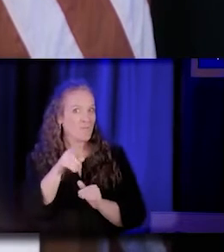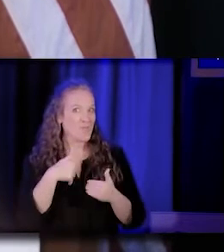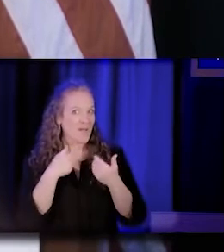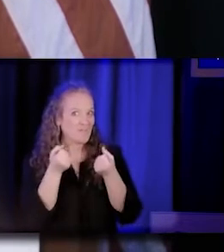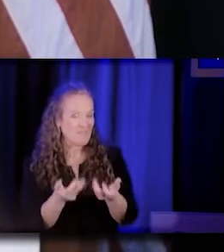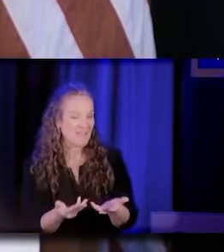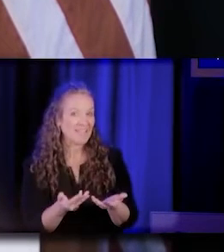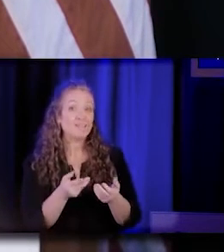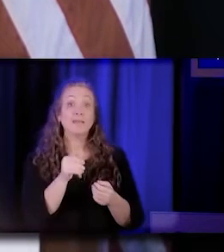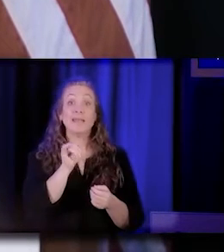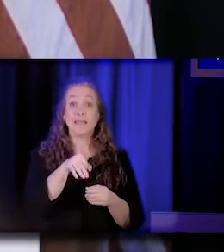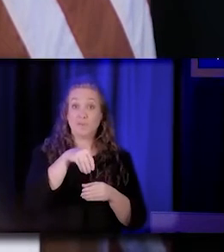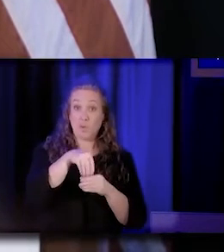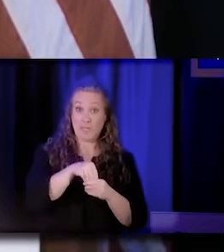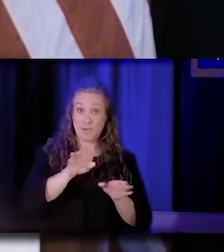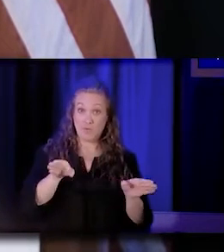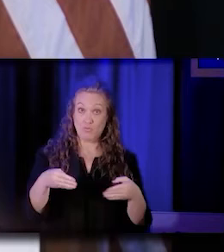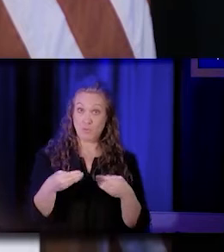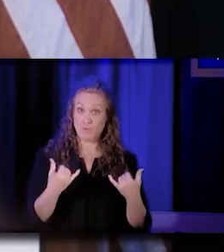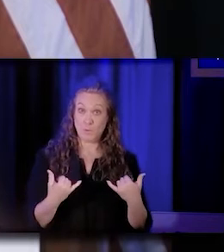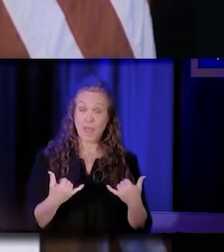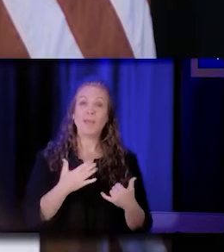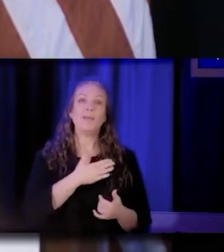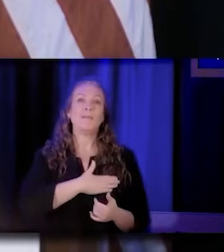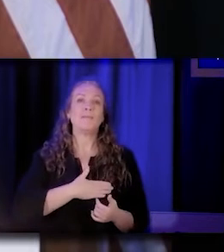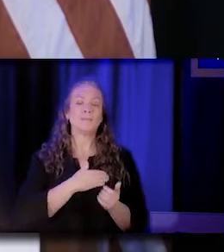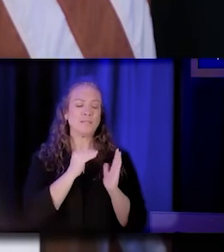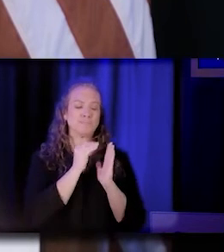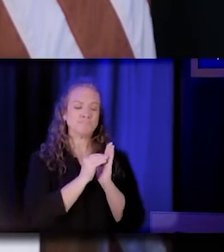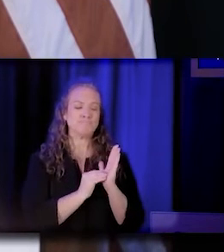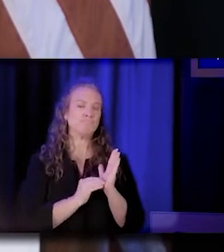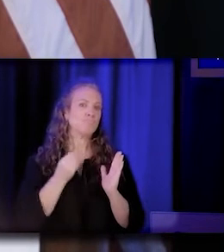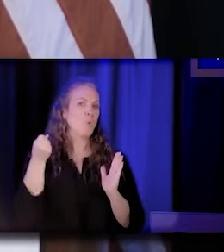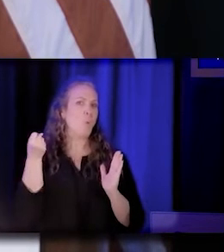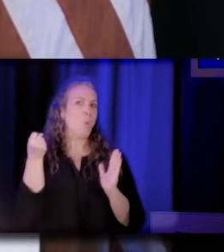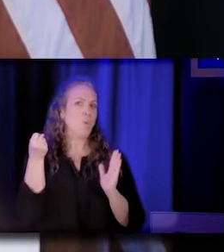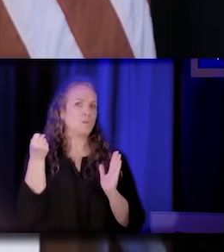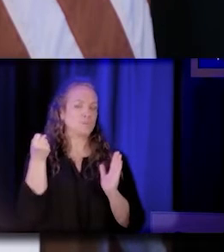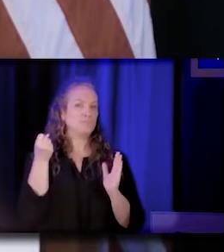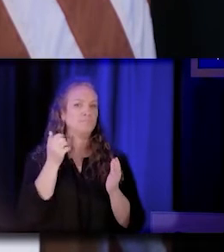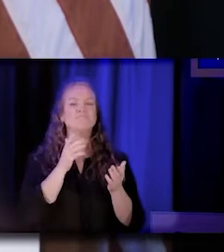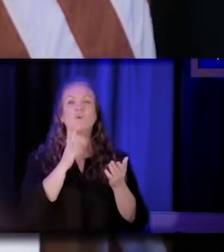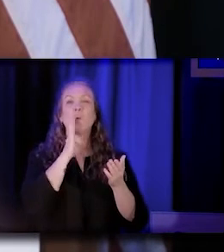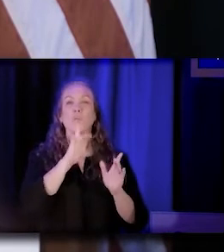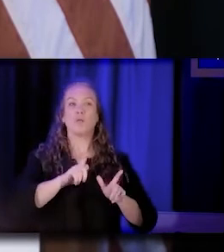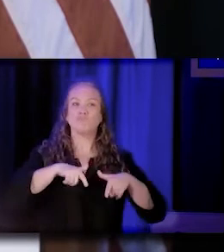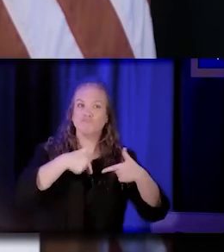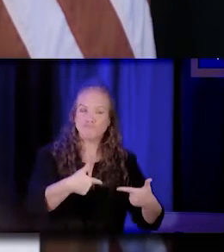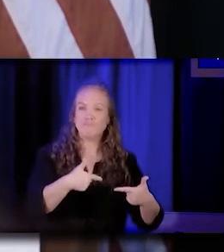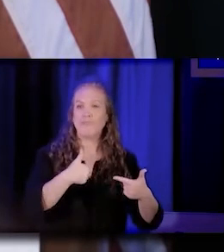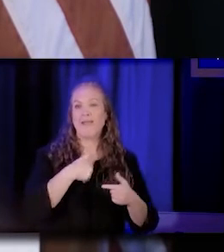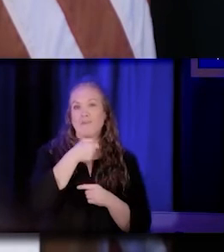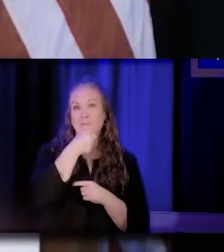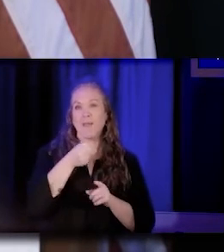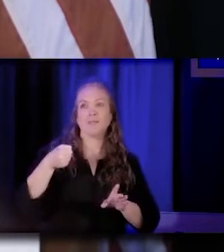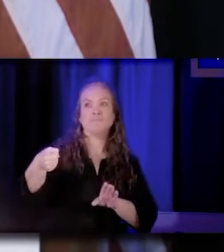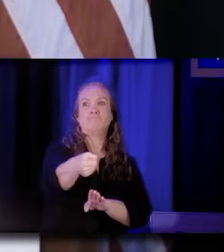and you're sitting here in the room with us, please save those questions to ask during Q and A. We'll have mics circulating for them at the time.